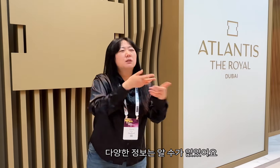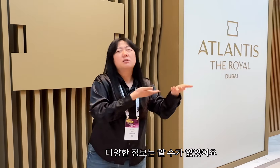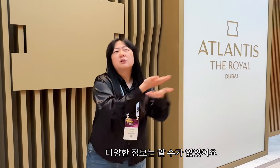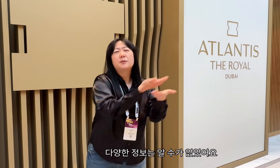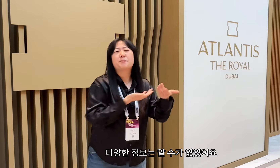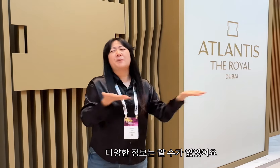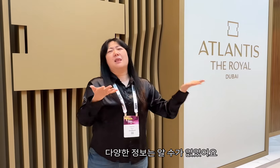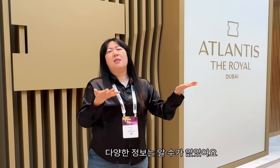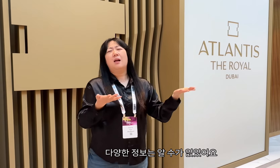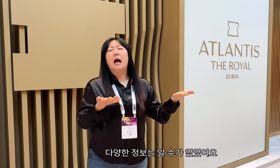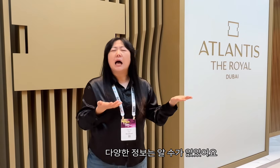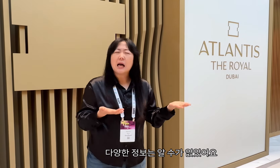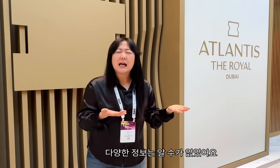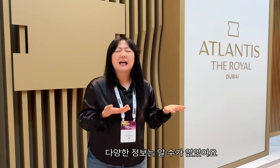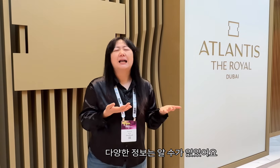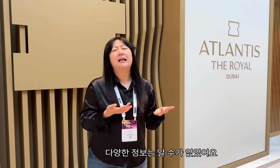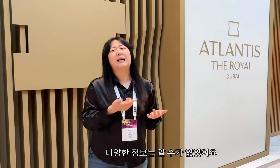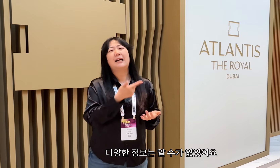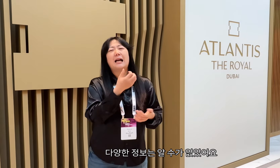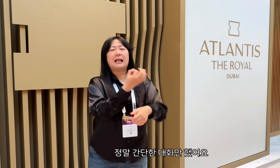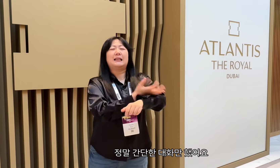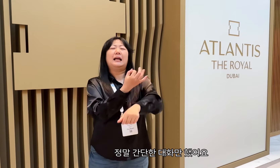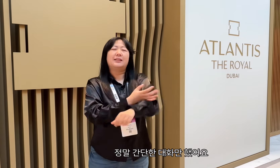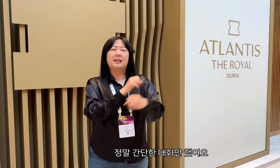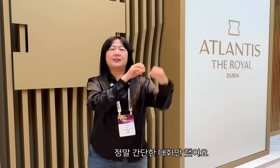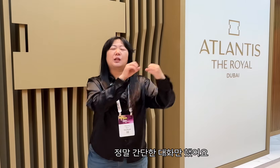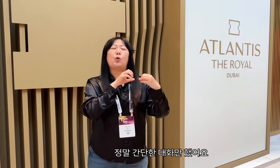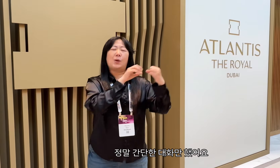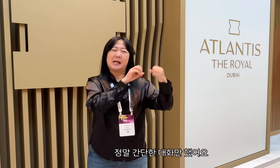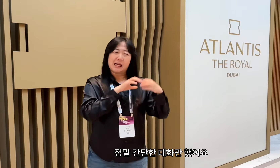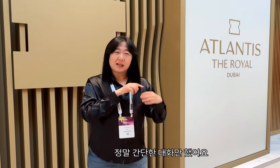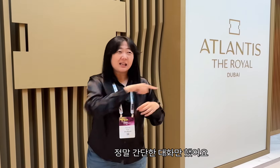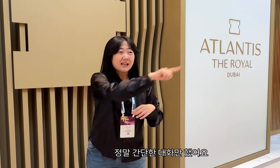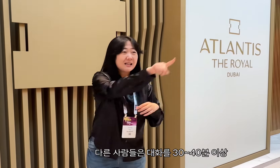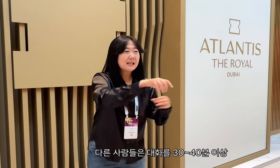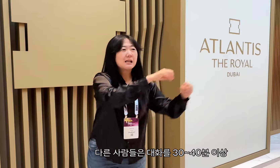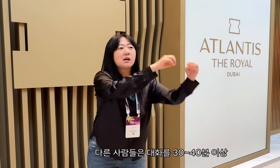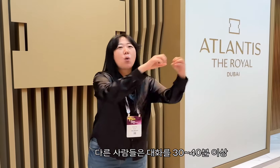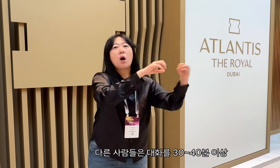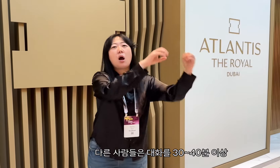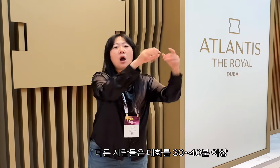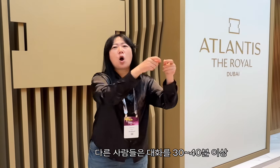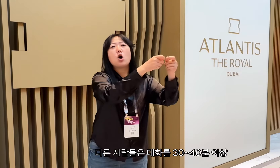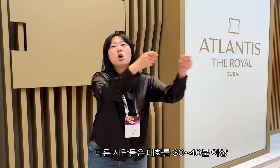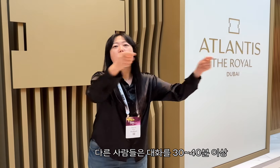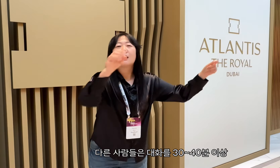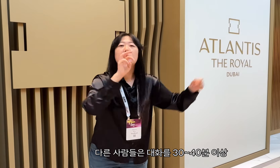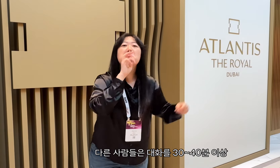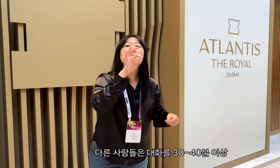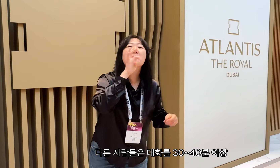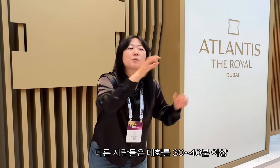I couldn't find out a lot of information. I just had a really simple conversation. Other people talked for